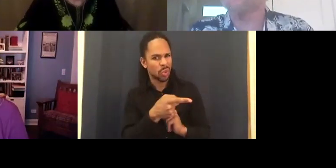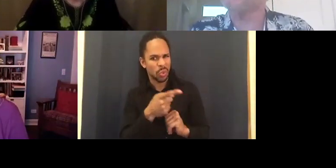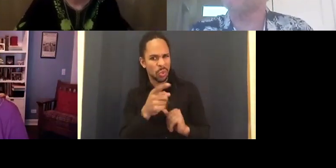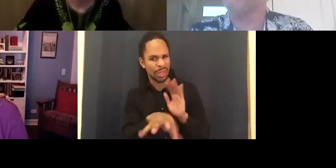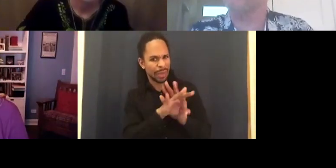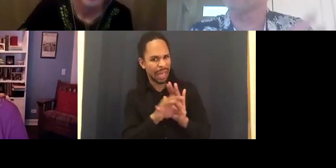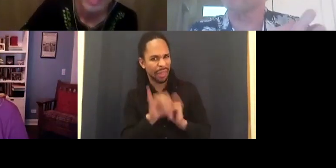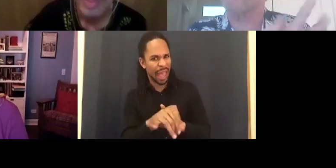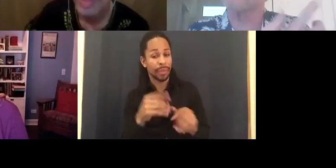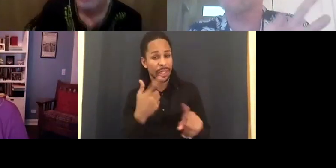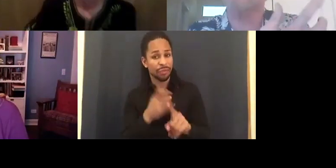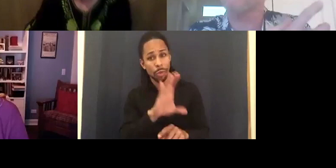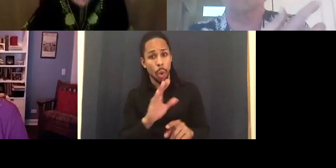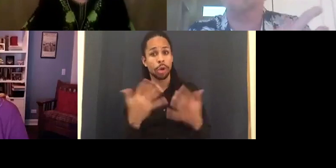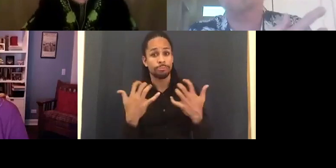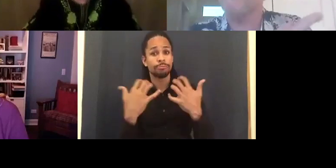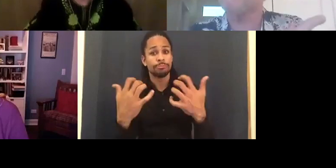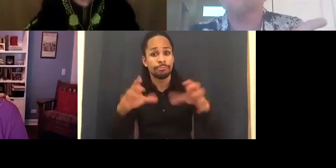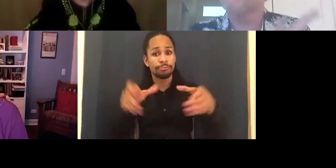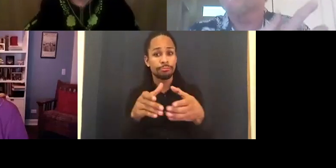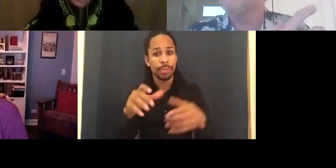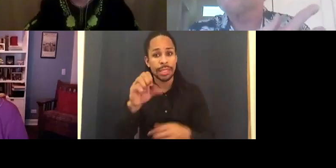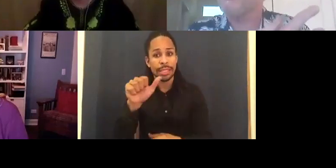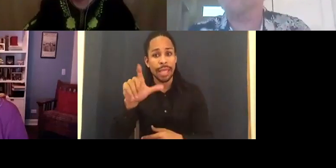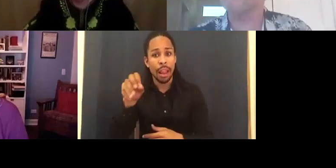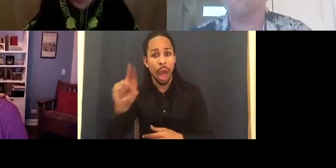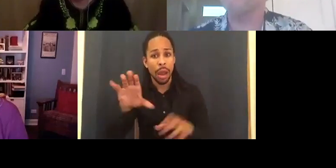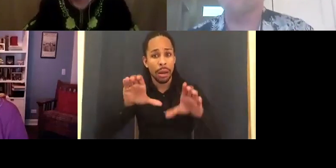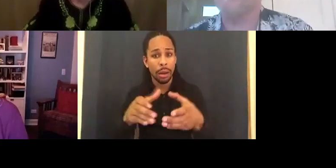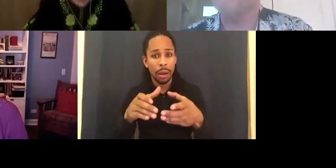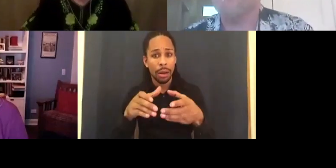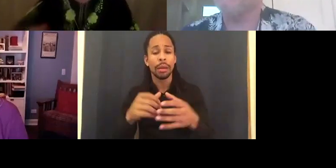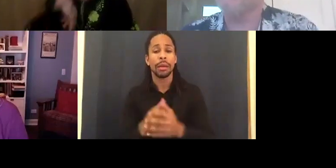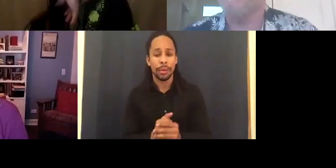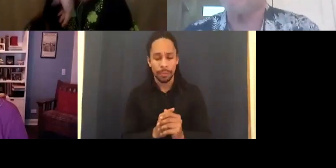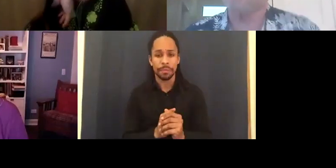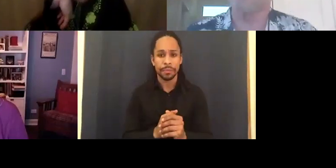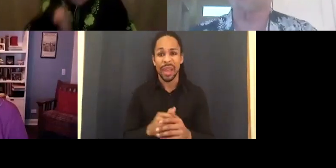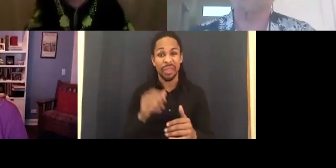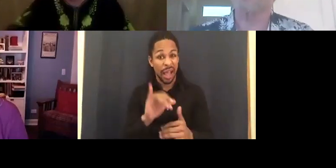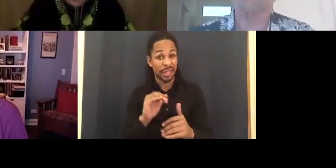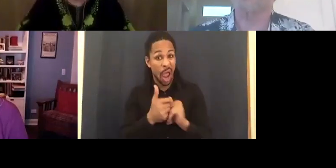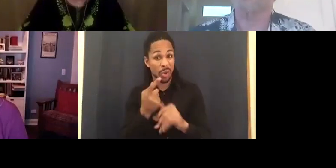You figured out which clips worked best? Certain concepts and themes? SALOME CHASNOFF: I think it was a